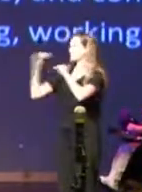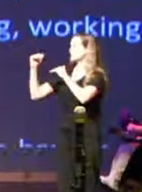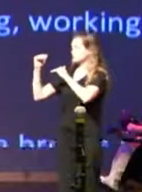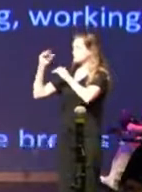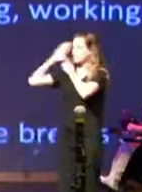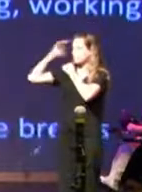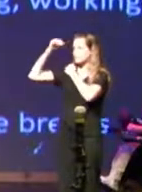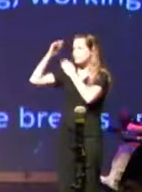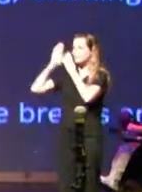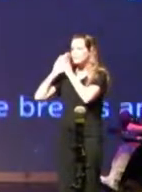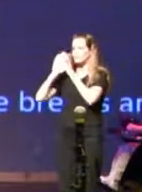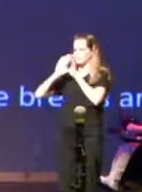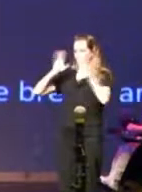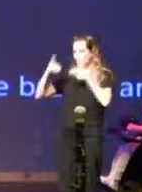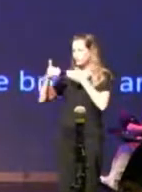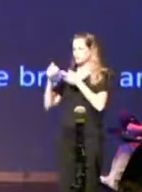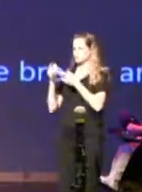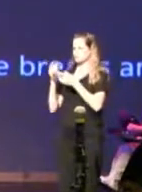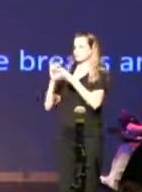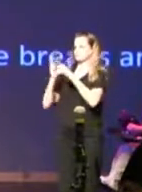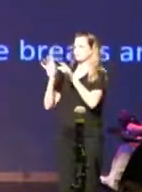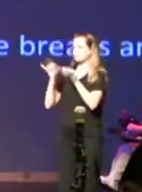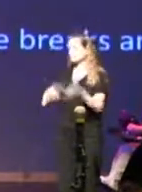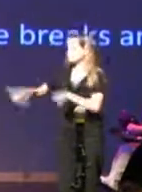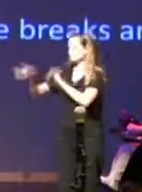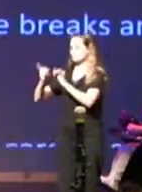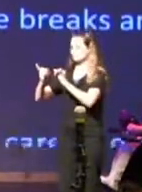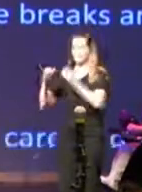and ocular centric world. Here we are co-creating an environment